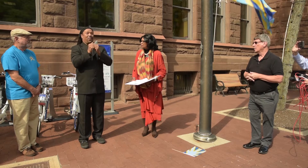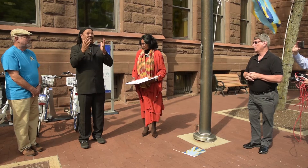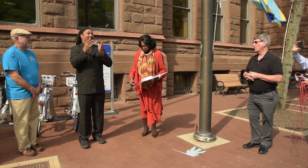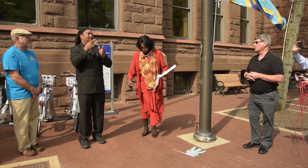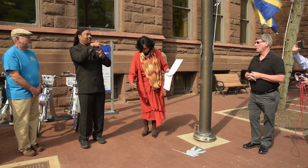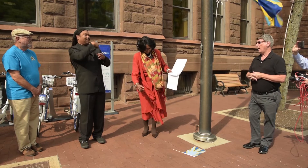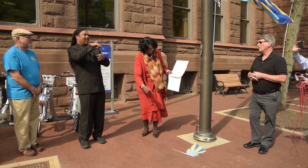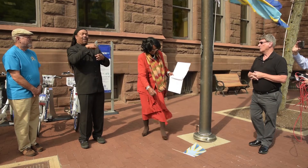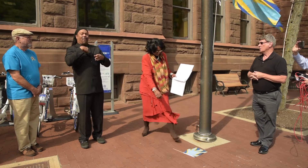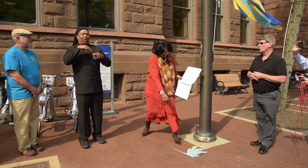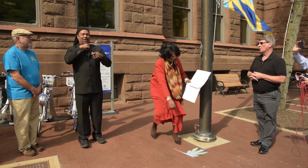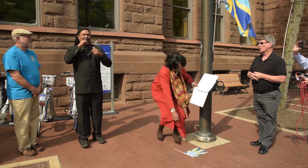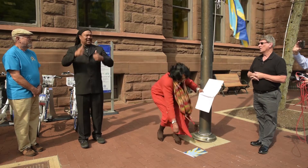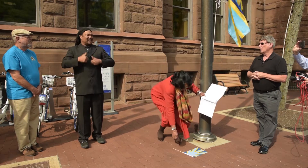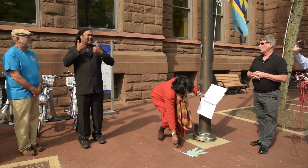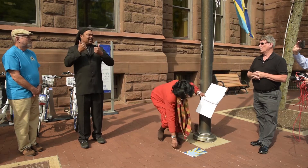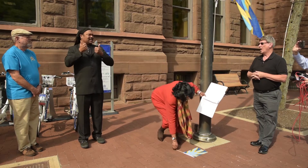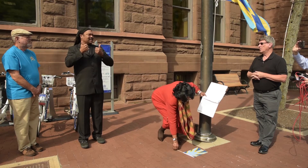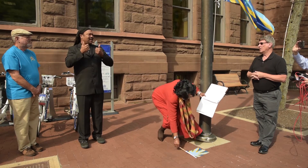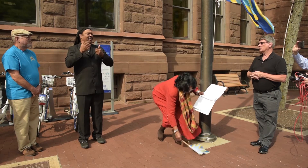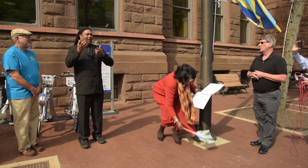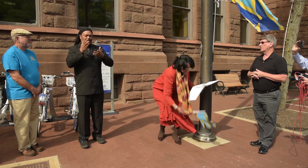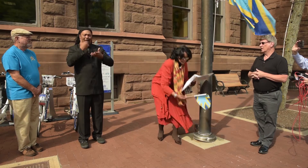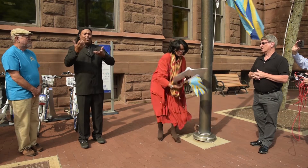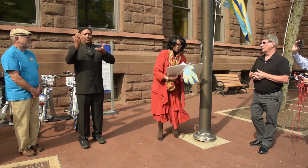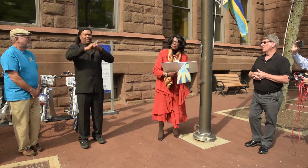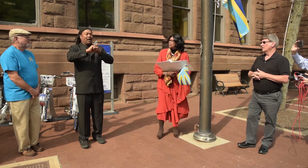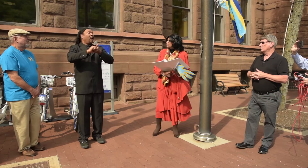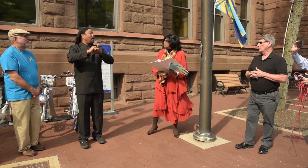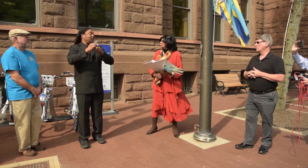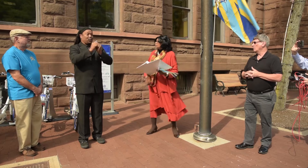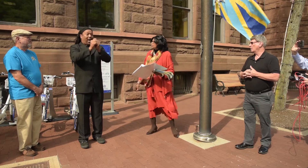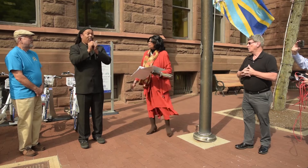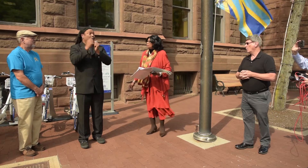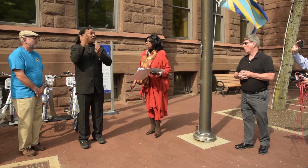without your support we would not be able to exist. We love the partnership